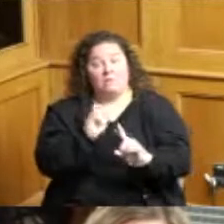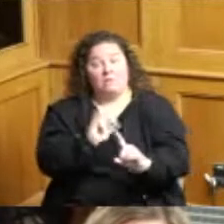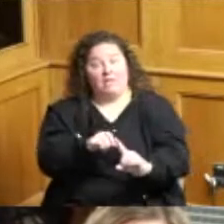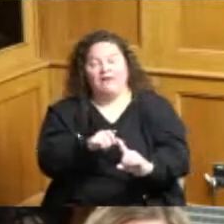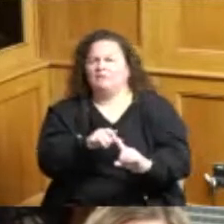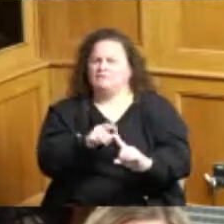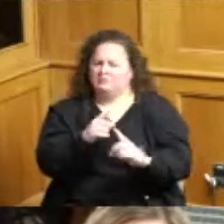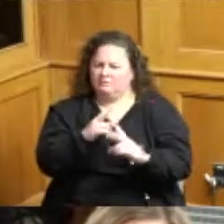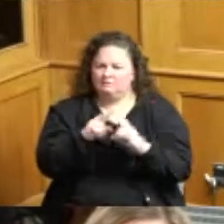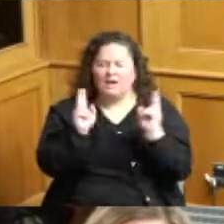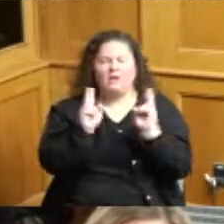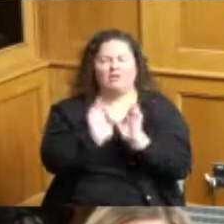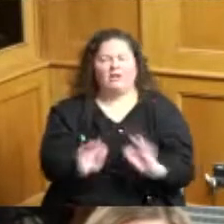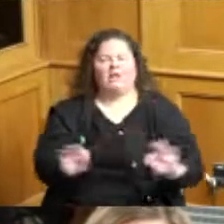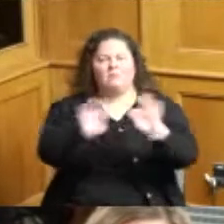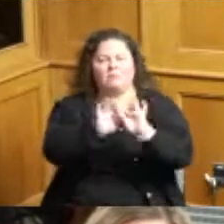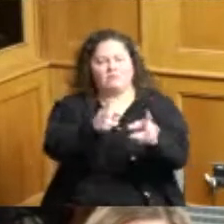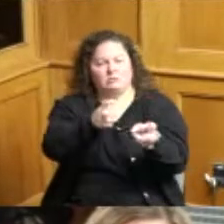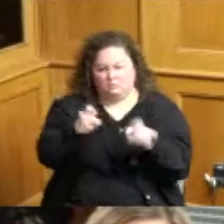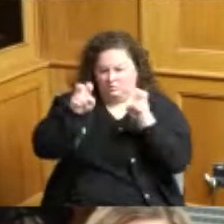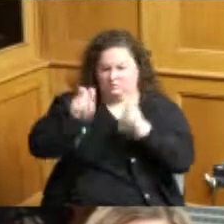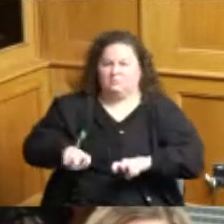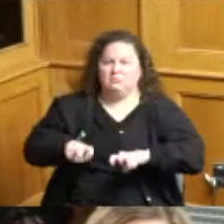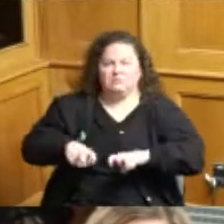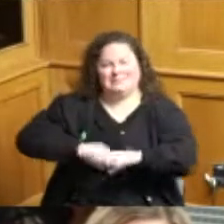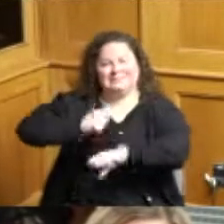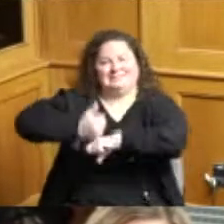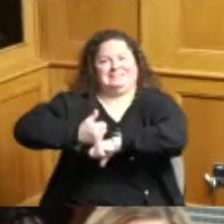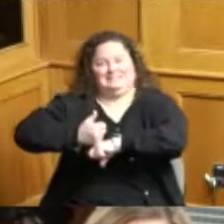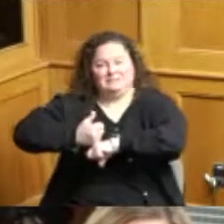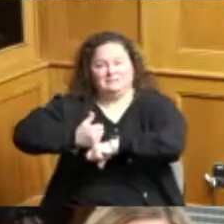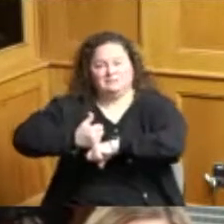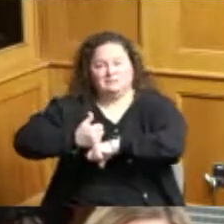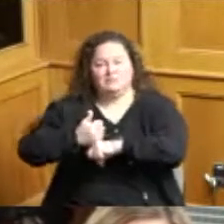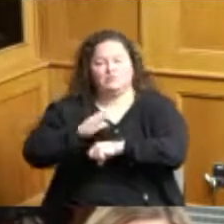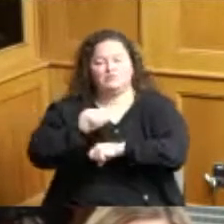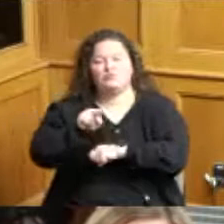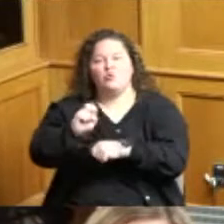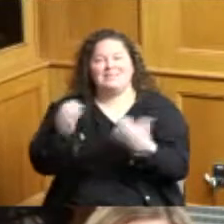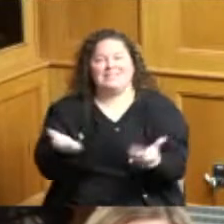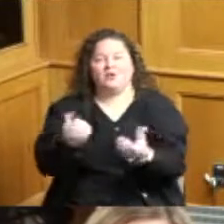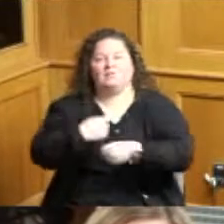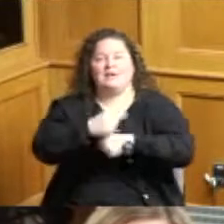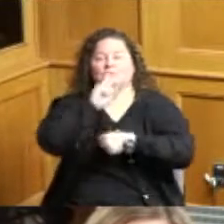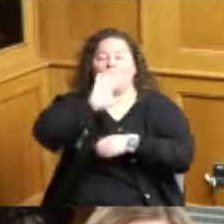to establish those codes so that we have safe buildings and structures here and whenever we